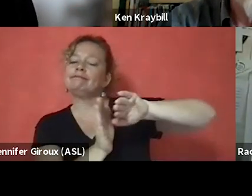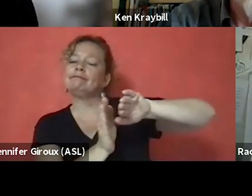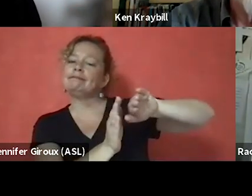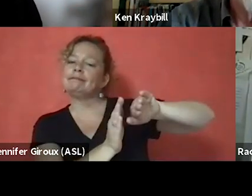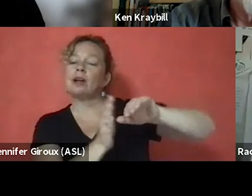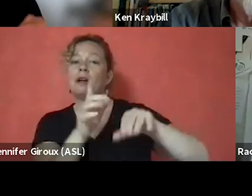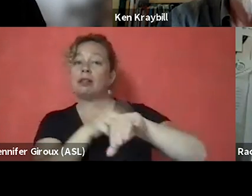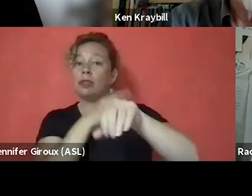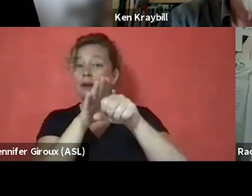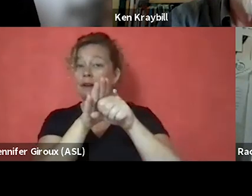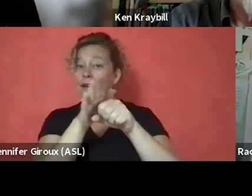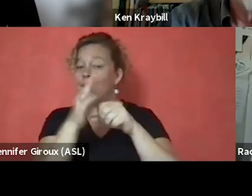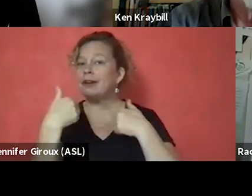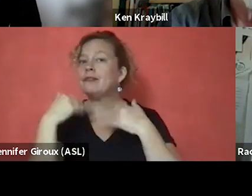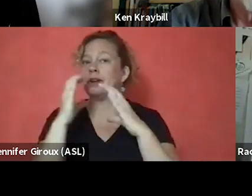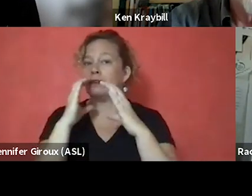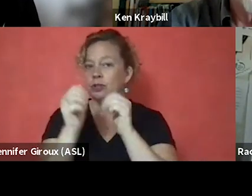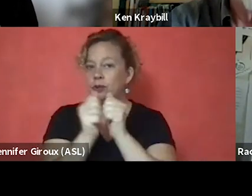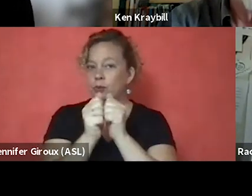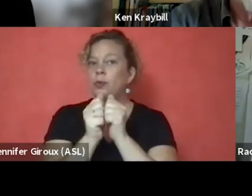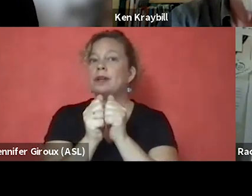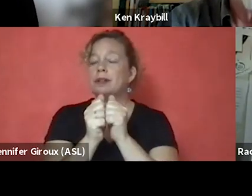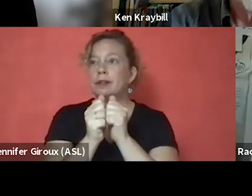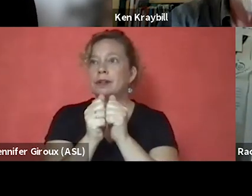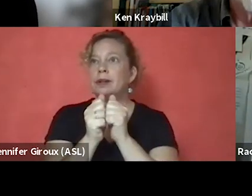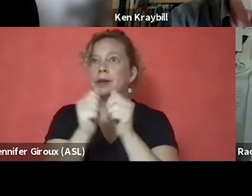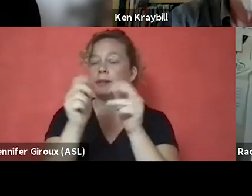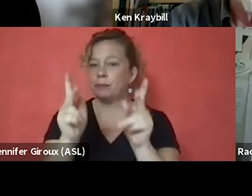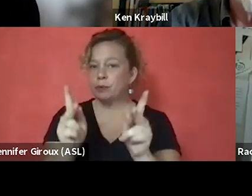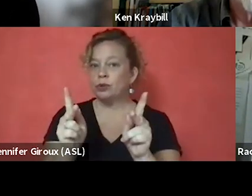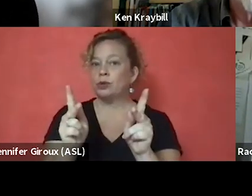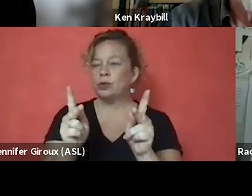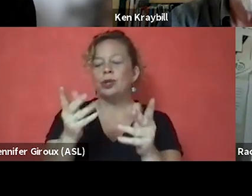to have a conversation with somebody that you may be able to use